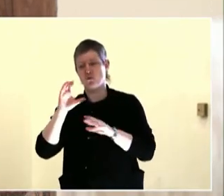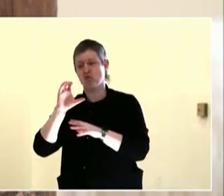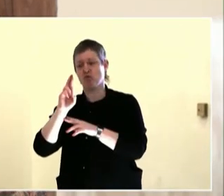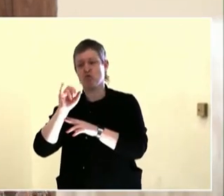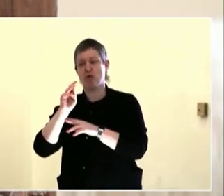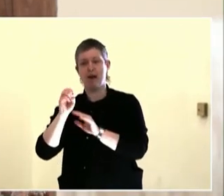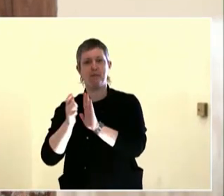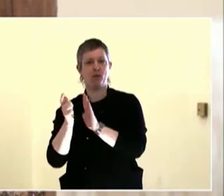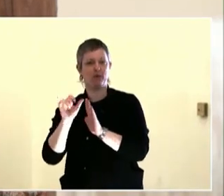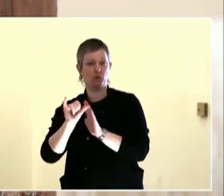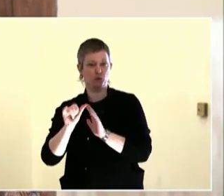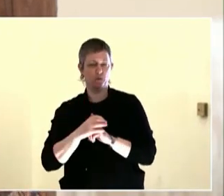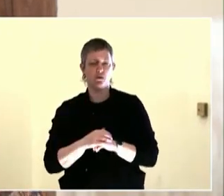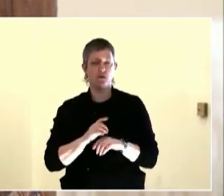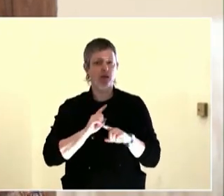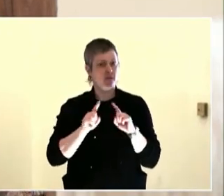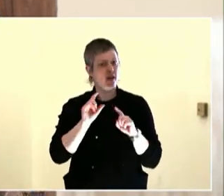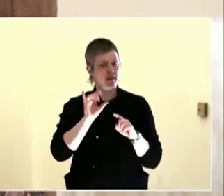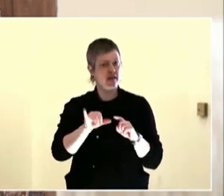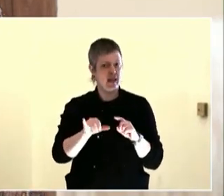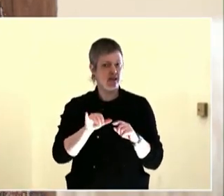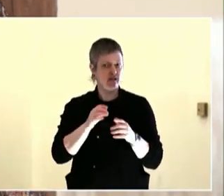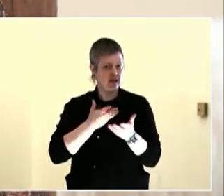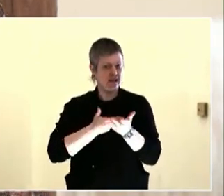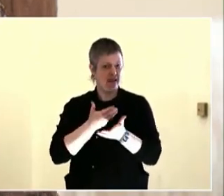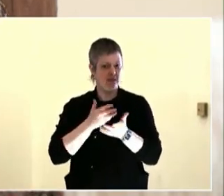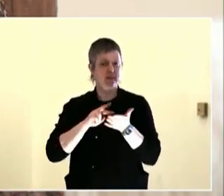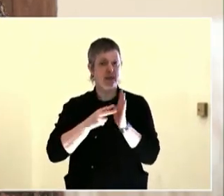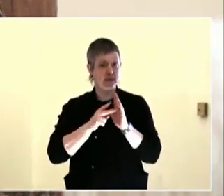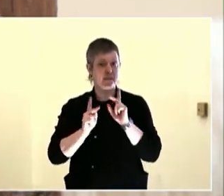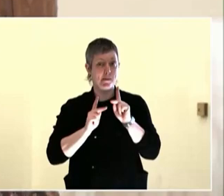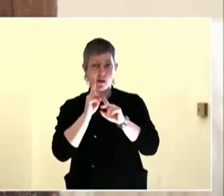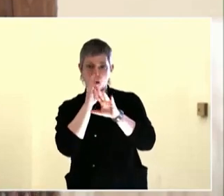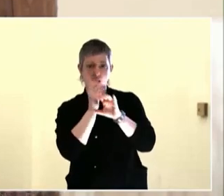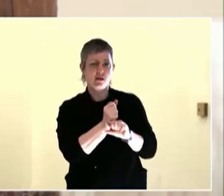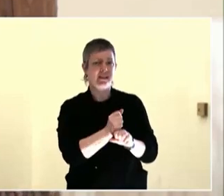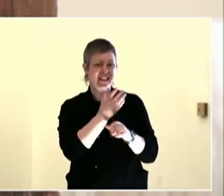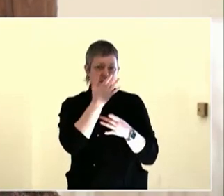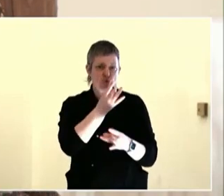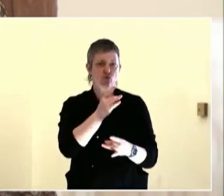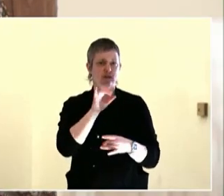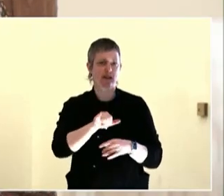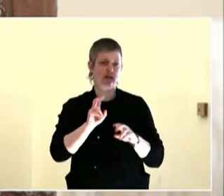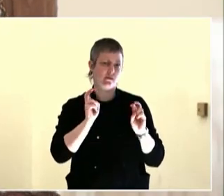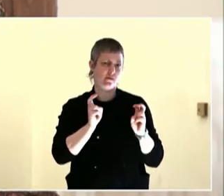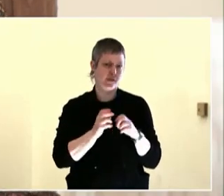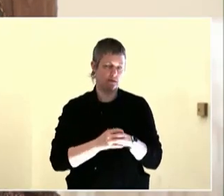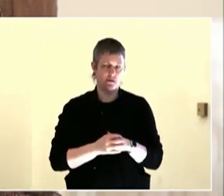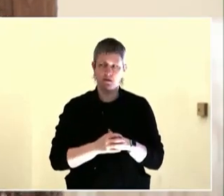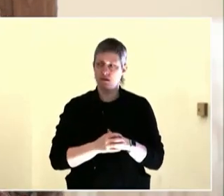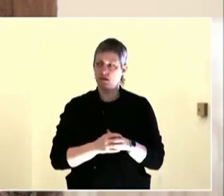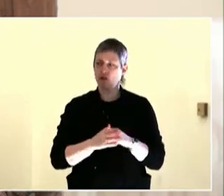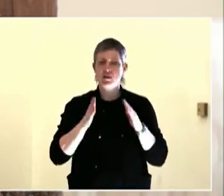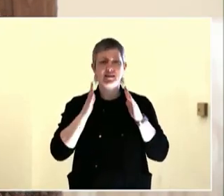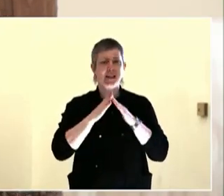But holding a space for that, if you can, each of you have been really, really committed in each